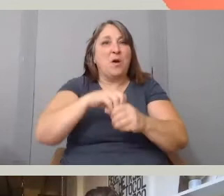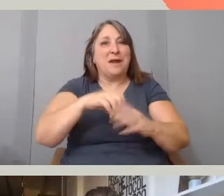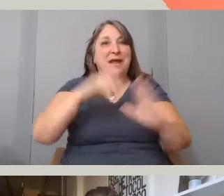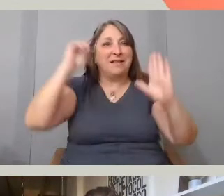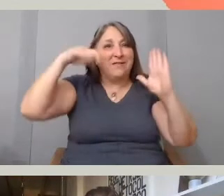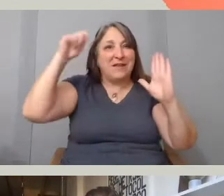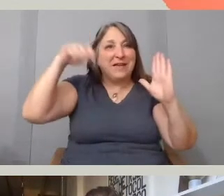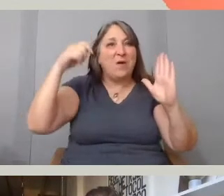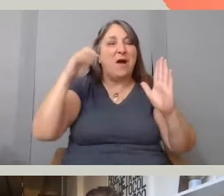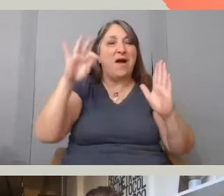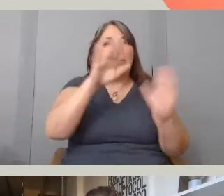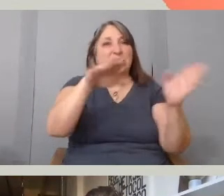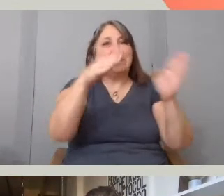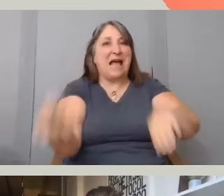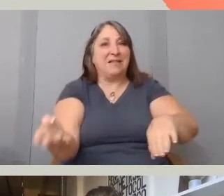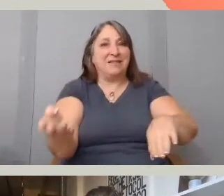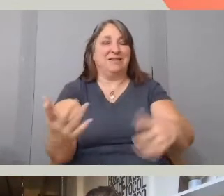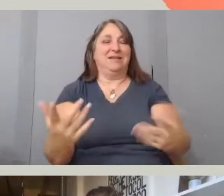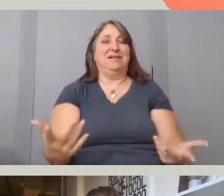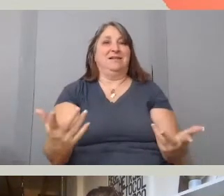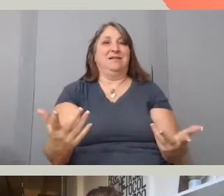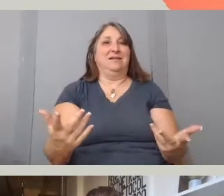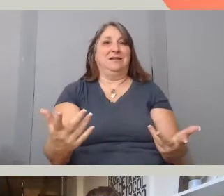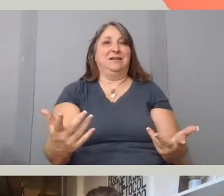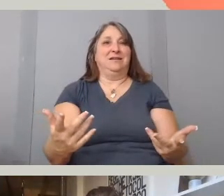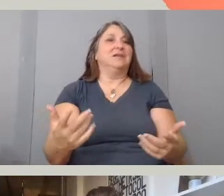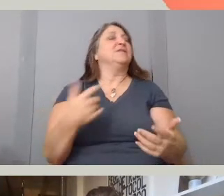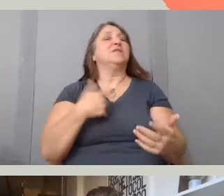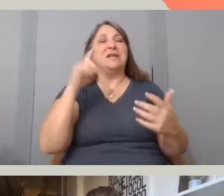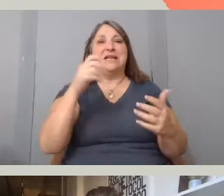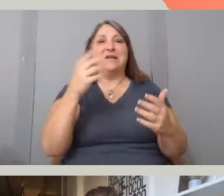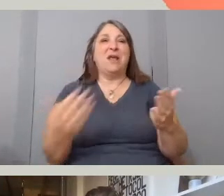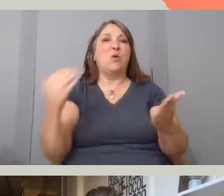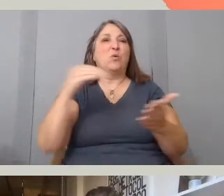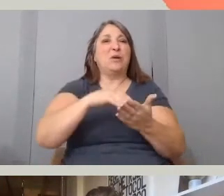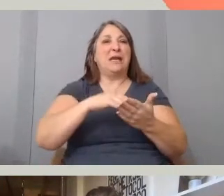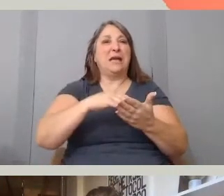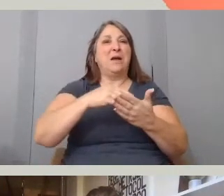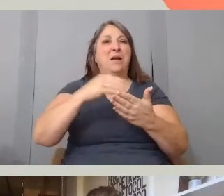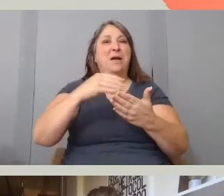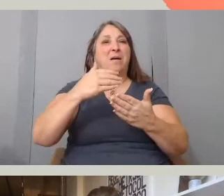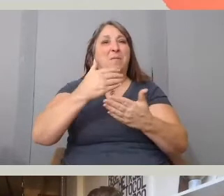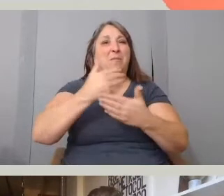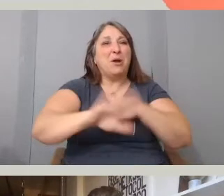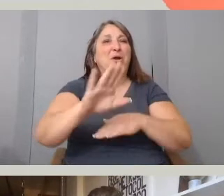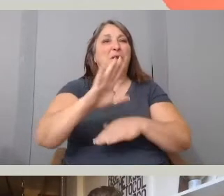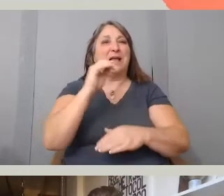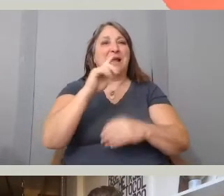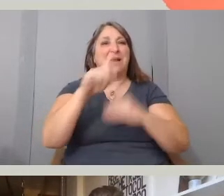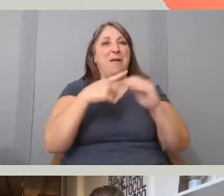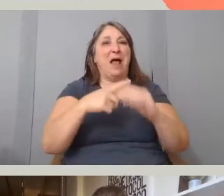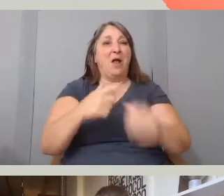and I knew this needed to be a rebirth and about life. So I felt initially I needed to make sure